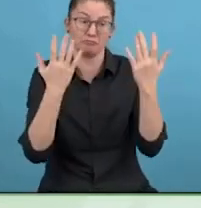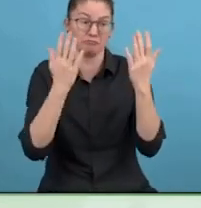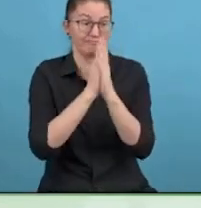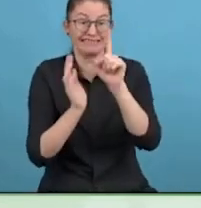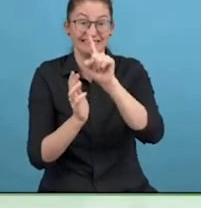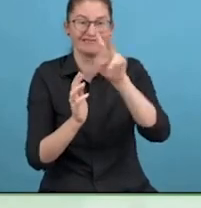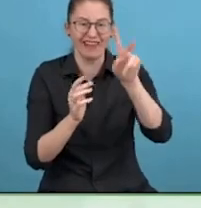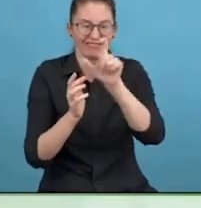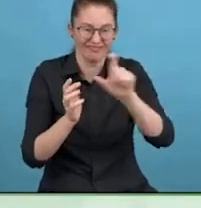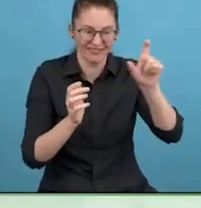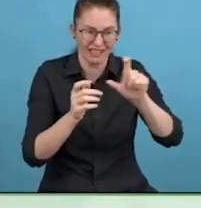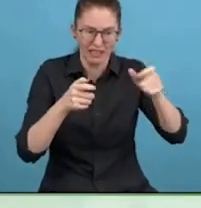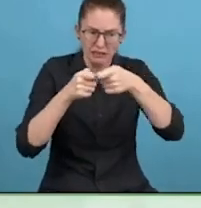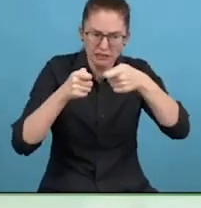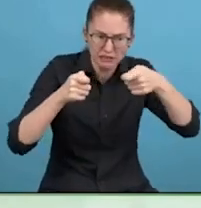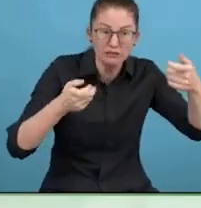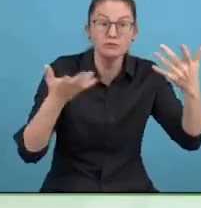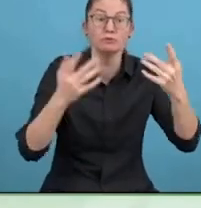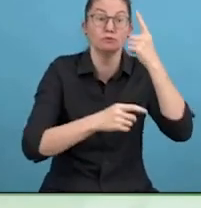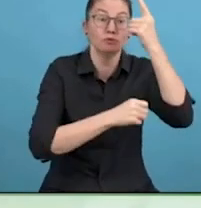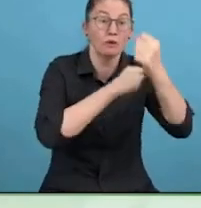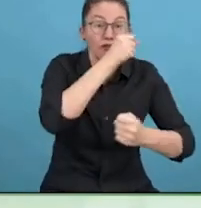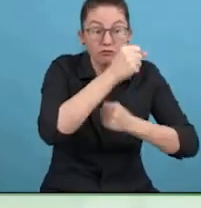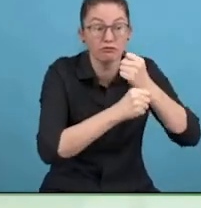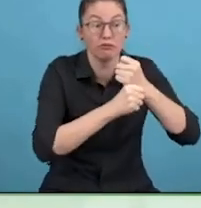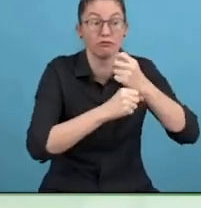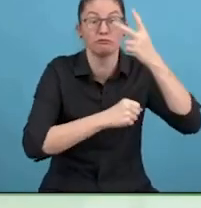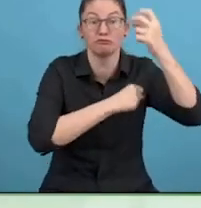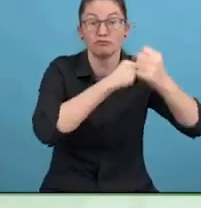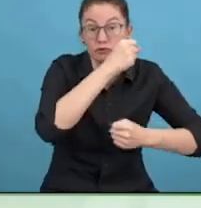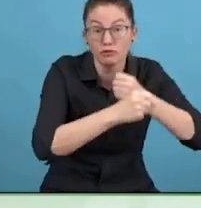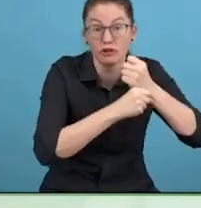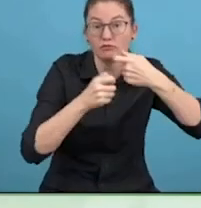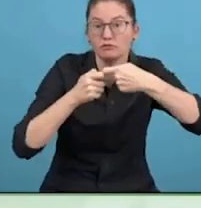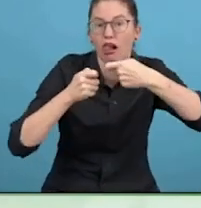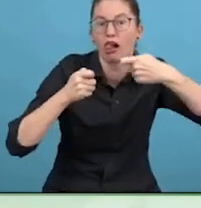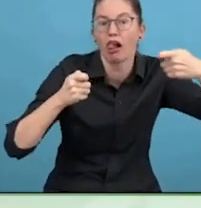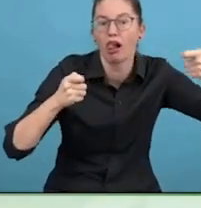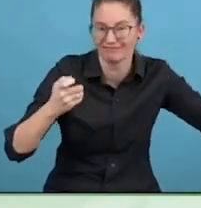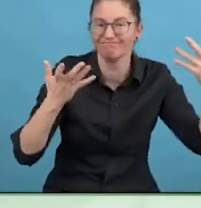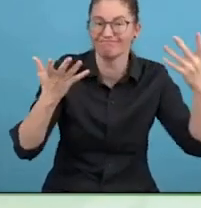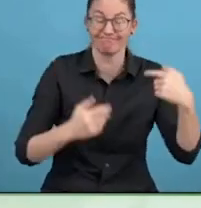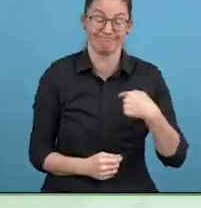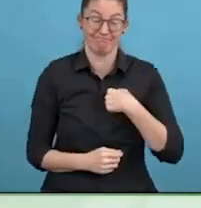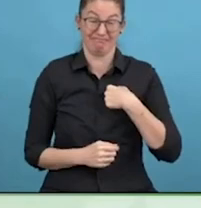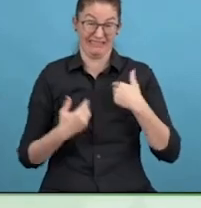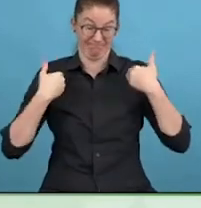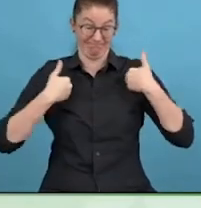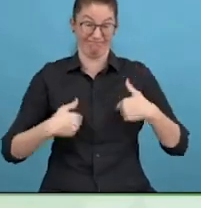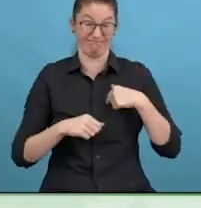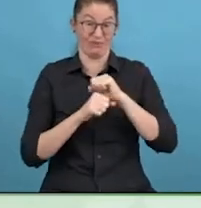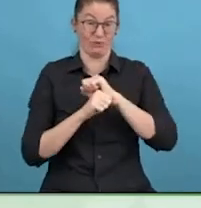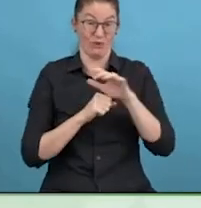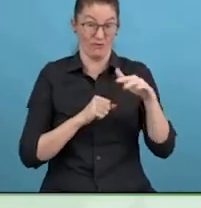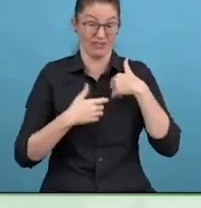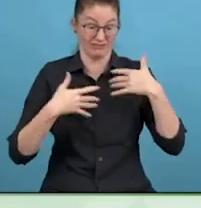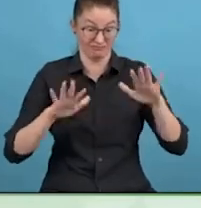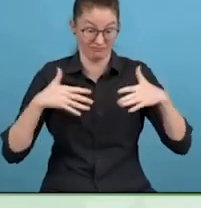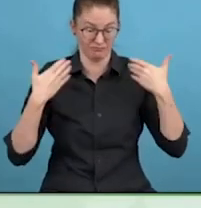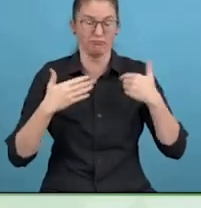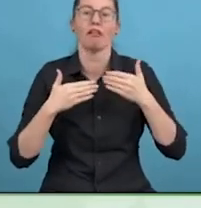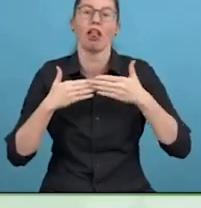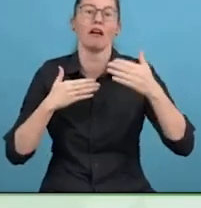I would say my major symptoms were debilitating fatigue and ate a lot